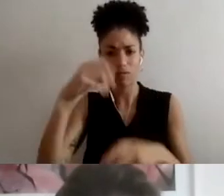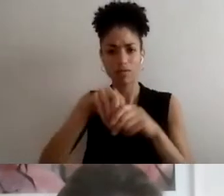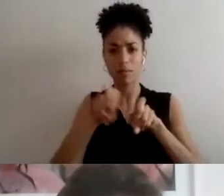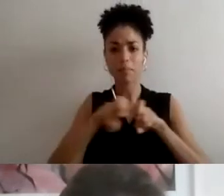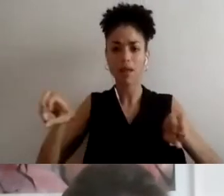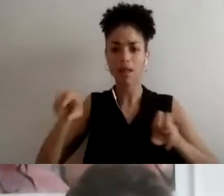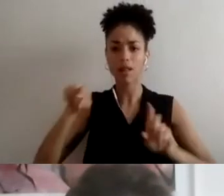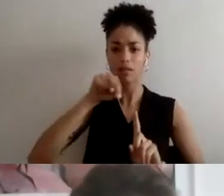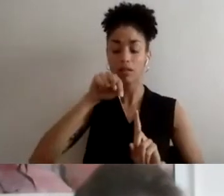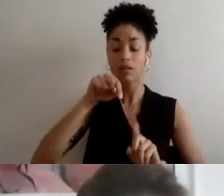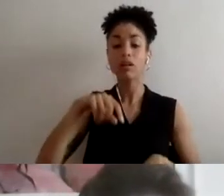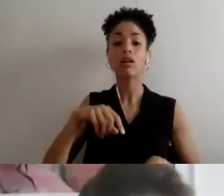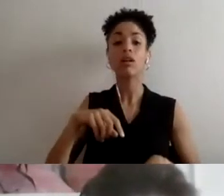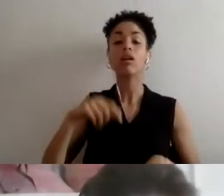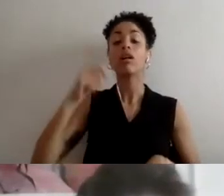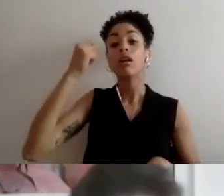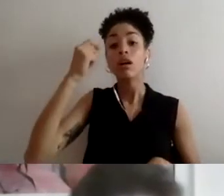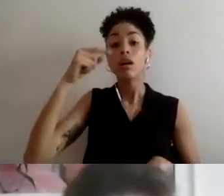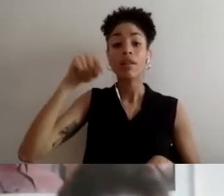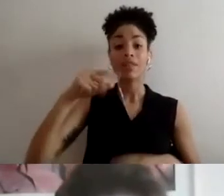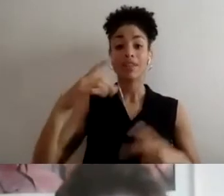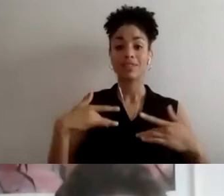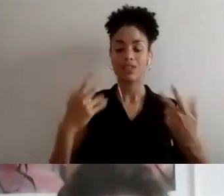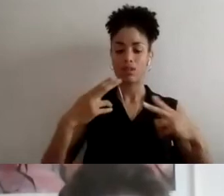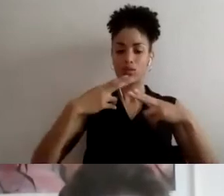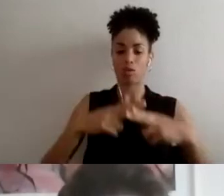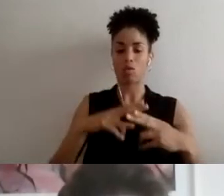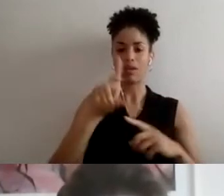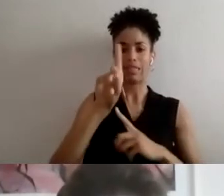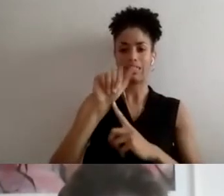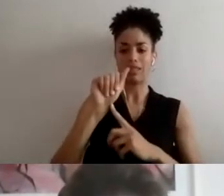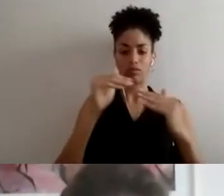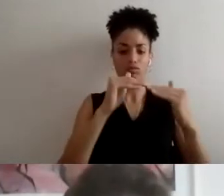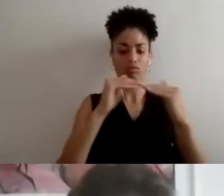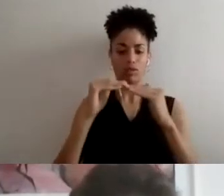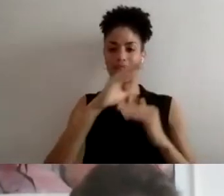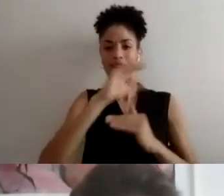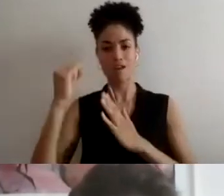since this event is titled 'Disability Justice and the Arts, I thought it would